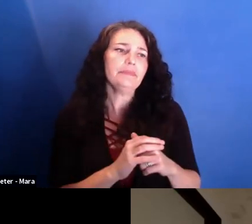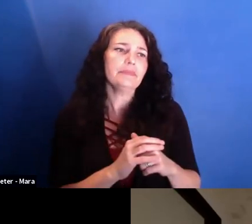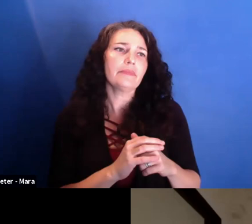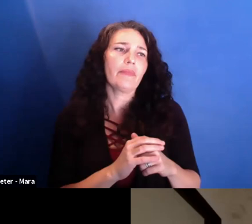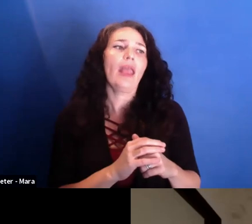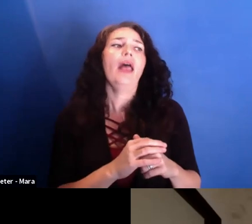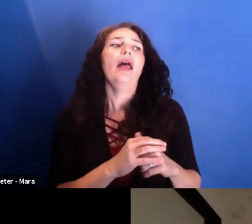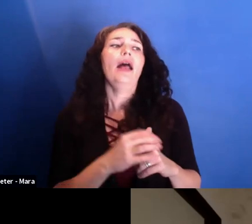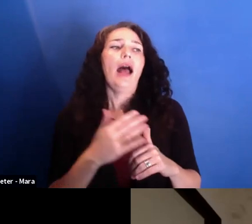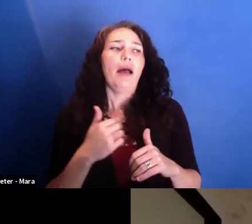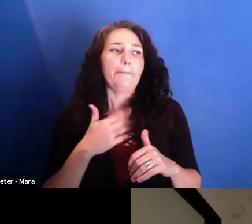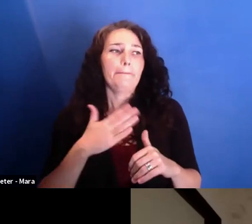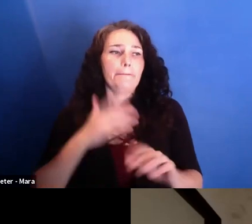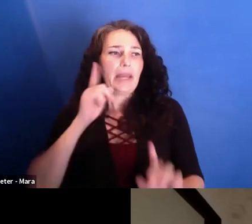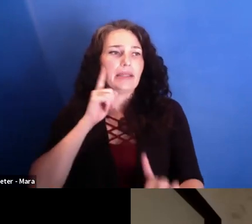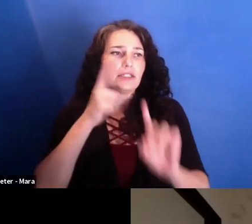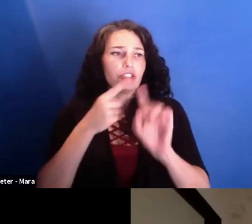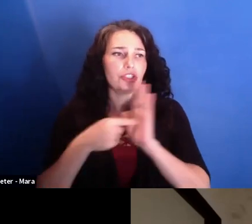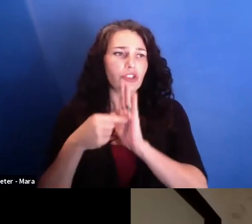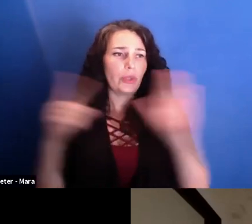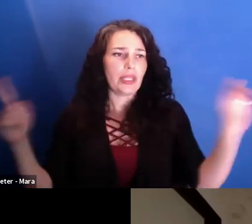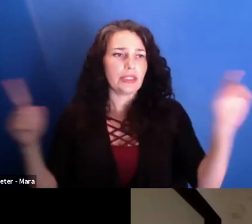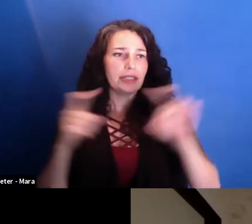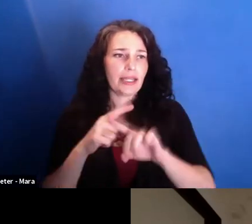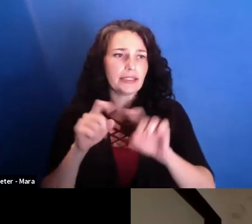and how things work and how private lives are affected